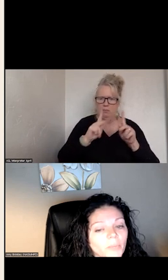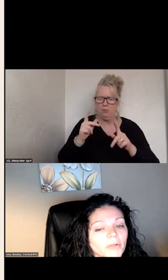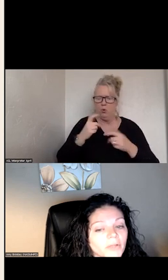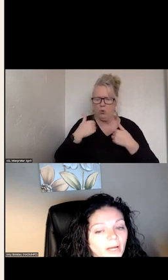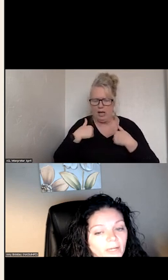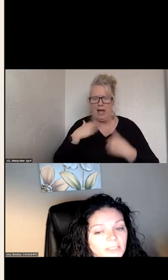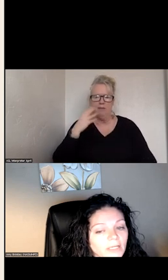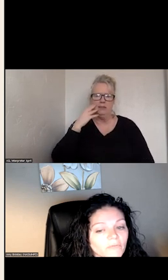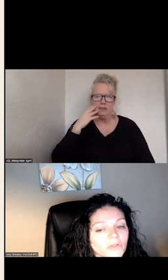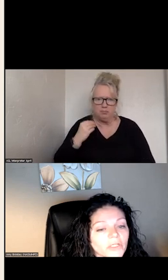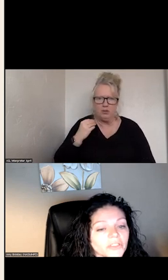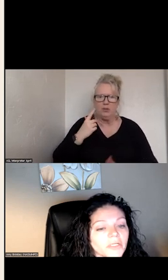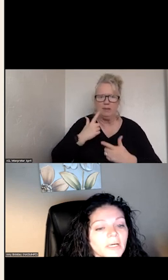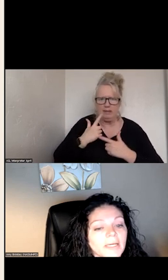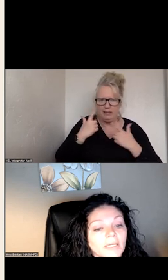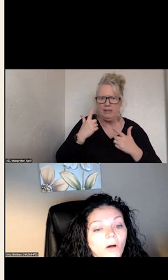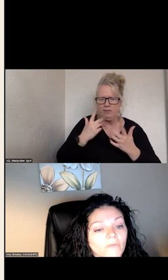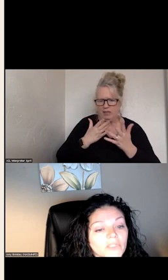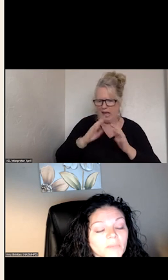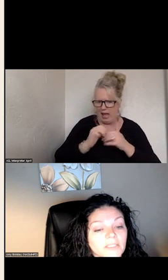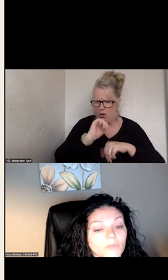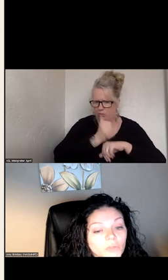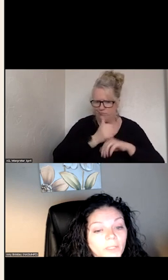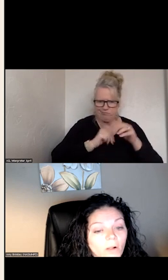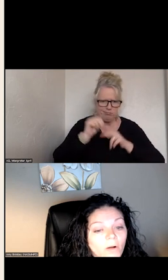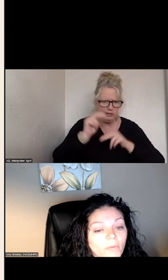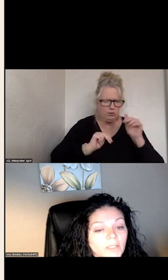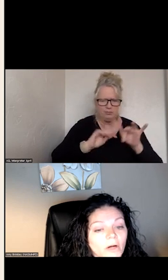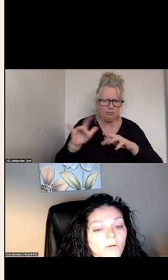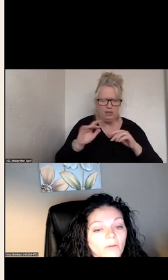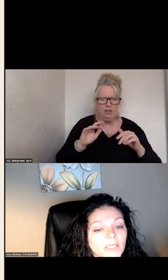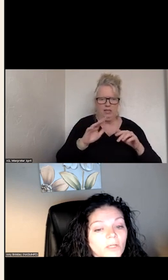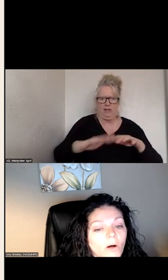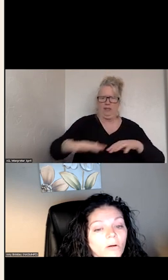HELP FILL THAT INFRASTRUCTURE, THAT WE KNOW ON THIS CALL.